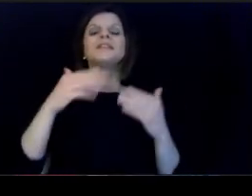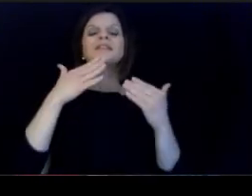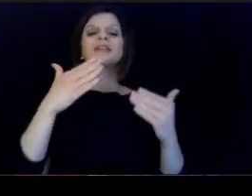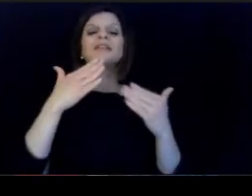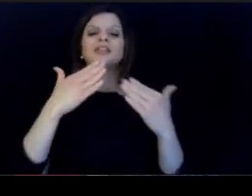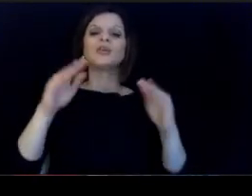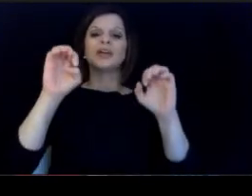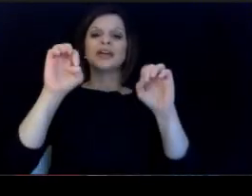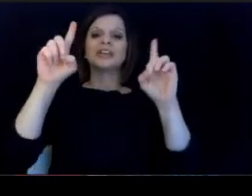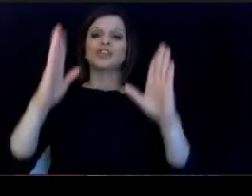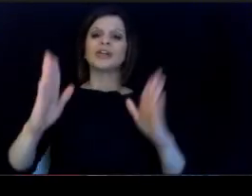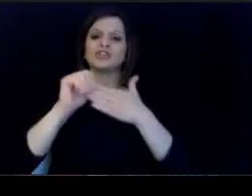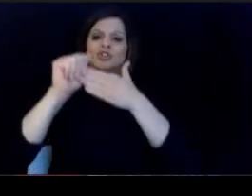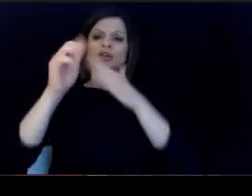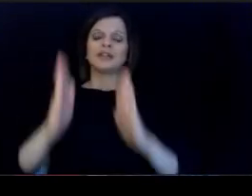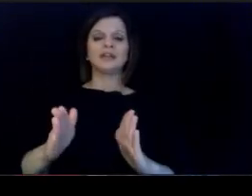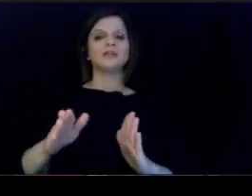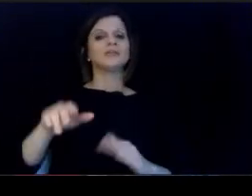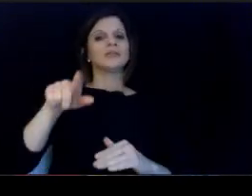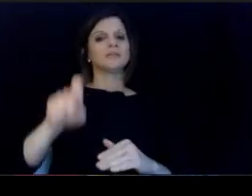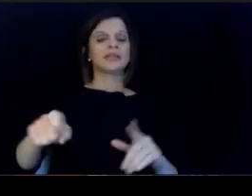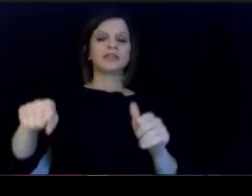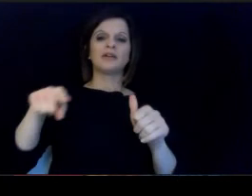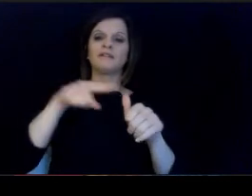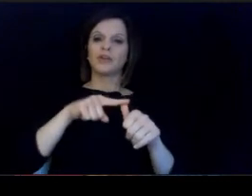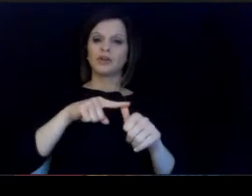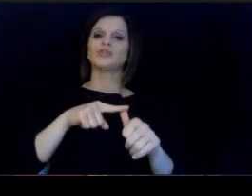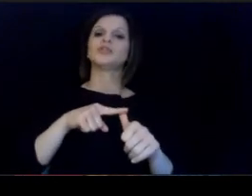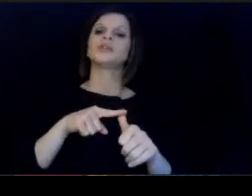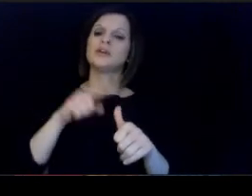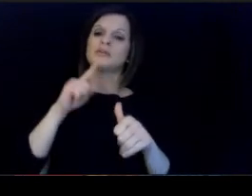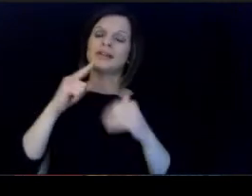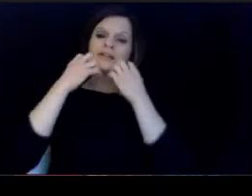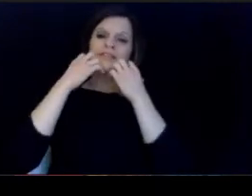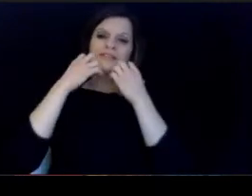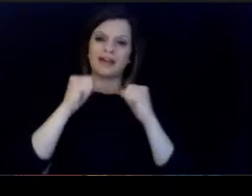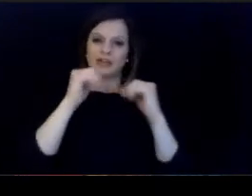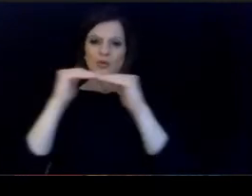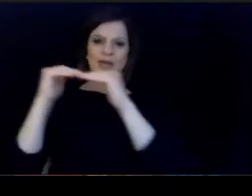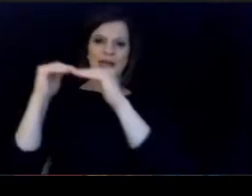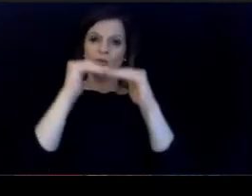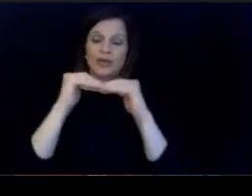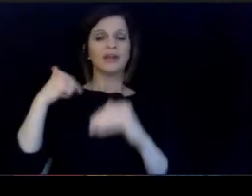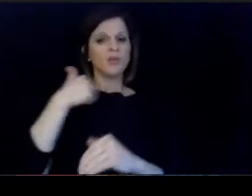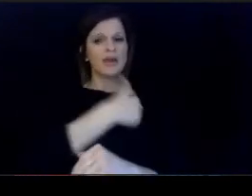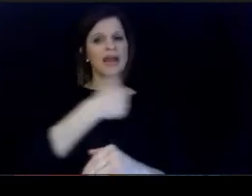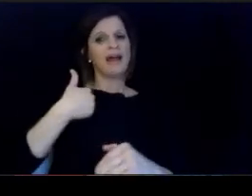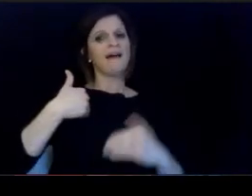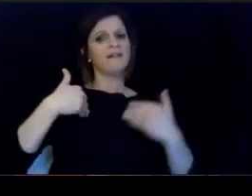be the first to embrace diversity and to ensure equity. As we have a great responsibility of shake shaping the.